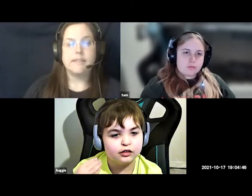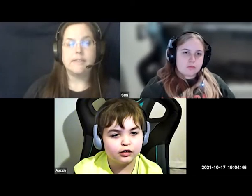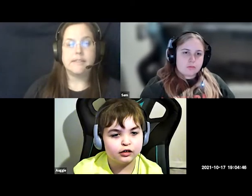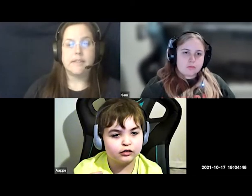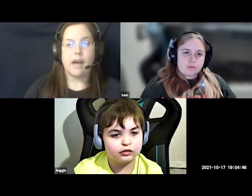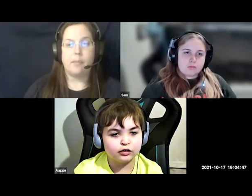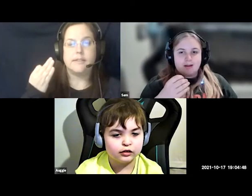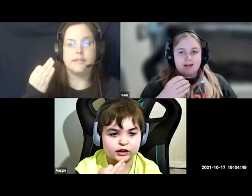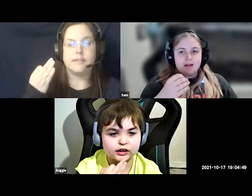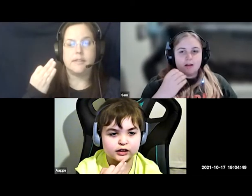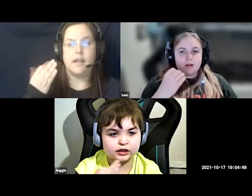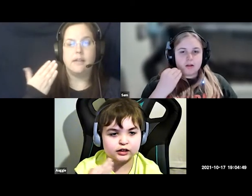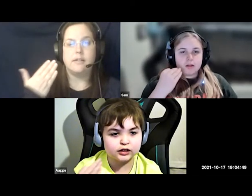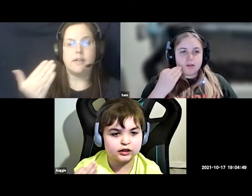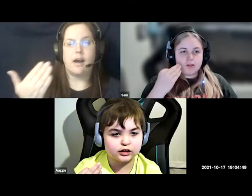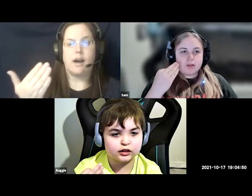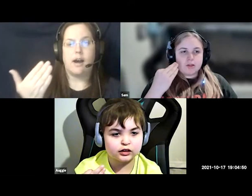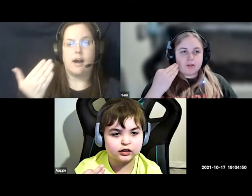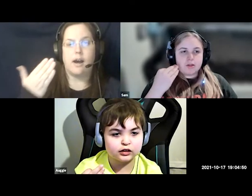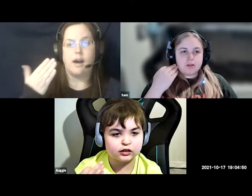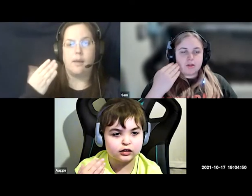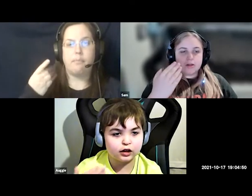stop stop stop